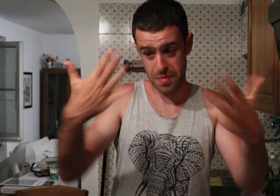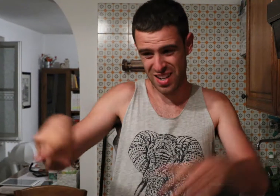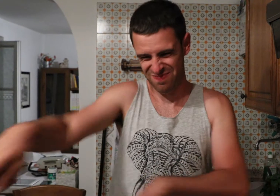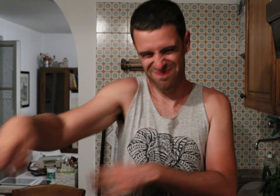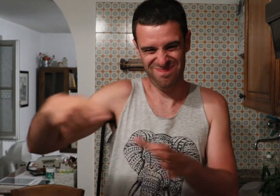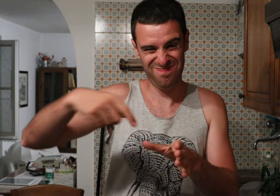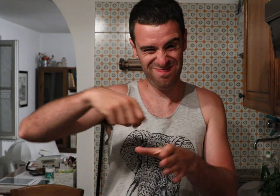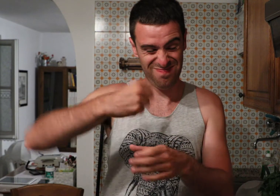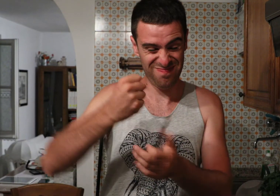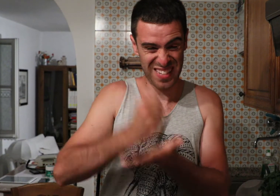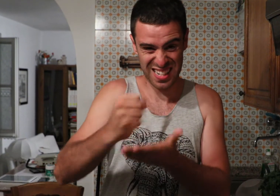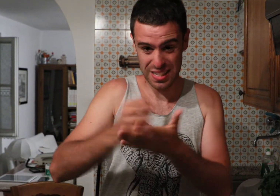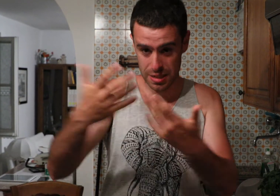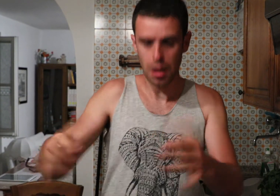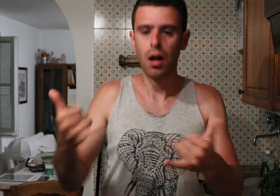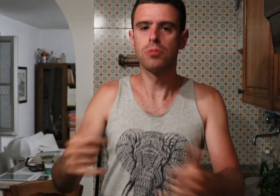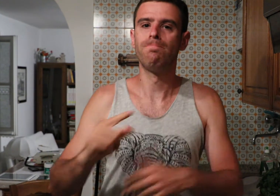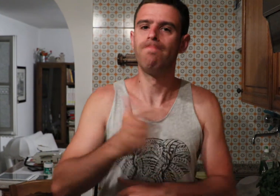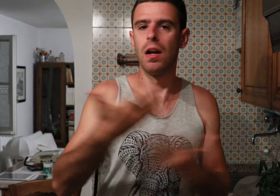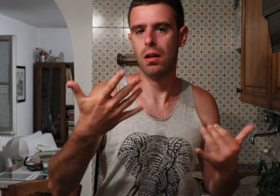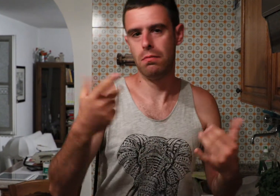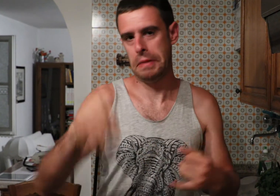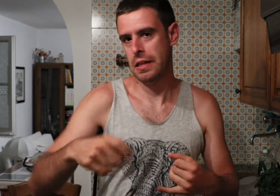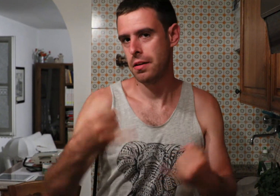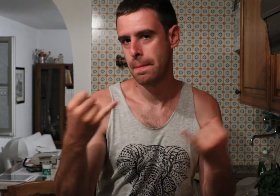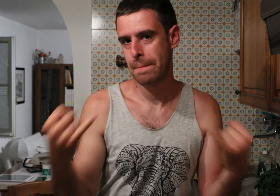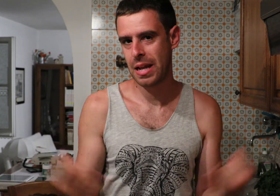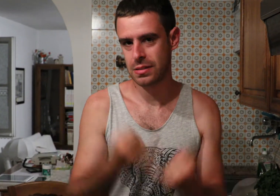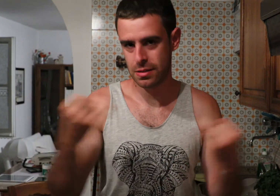Once the pesto sauce is completed, then we need to start cooking pasta.